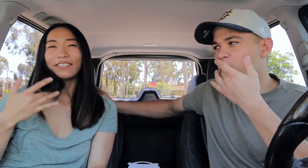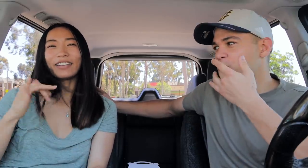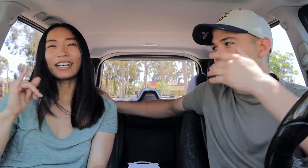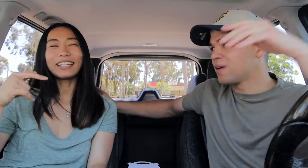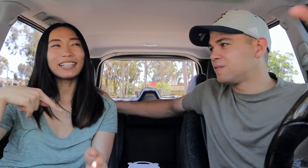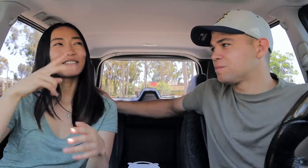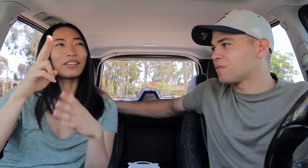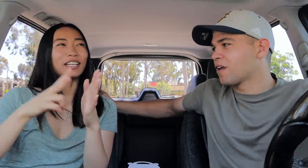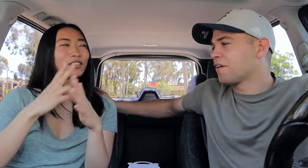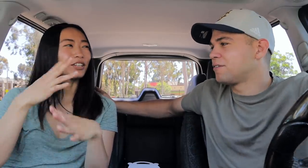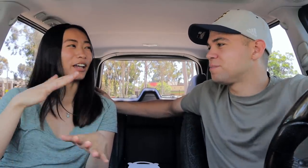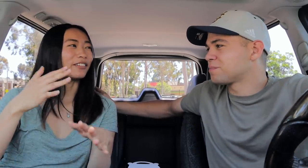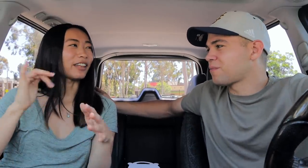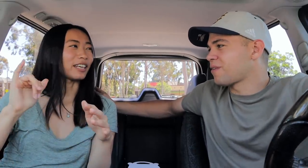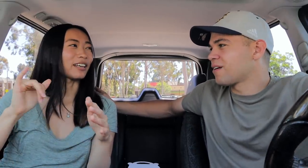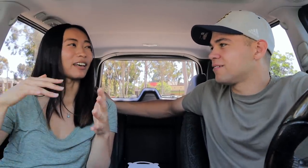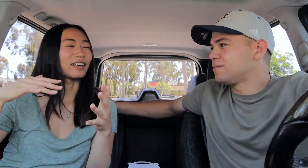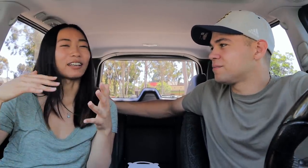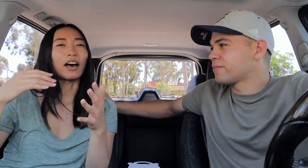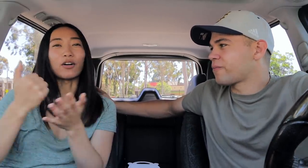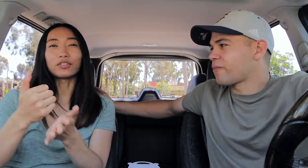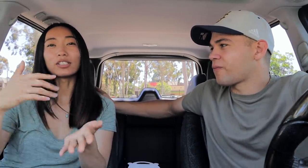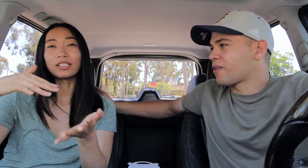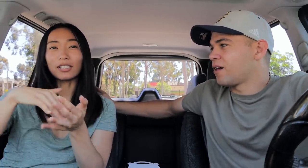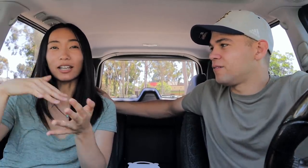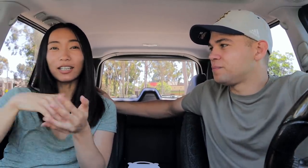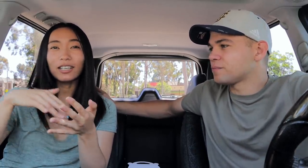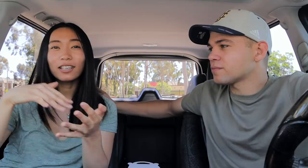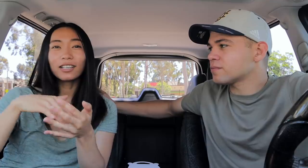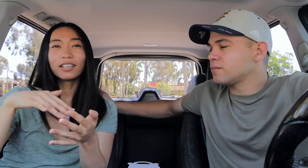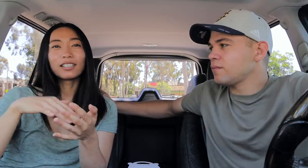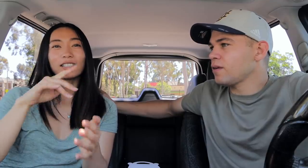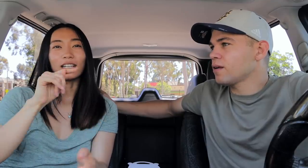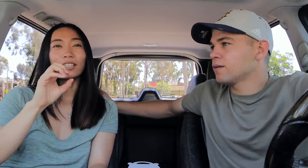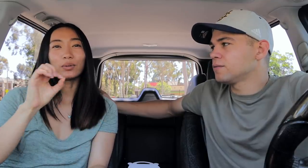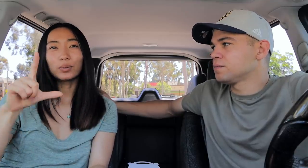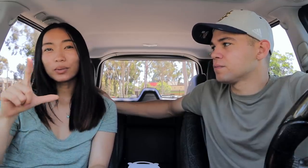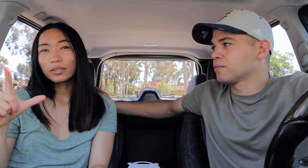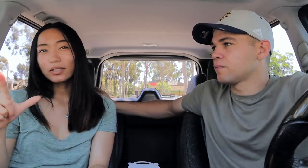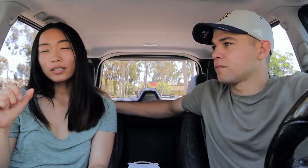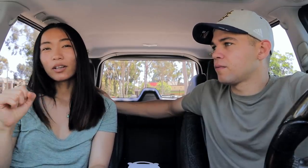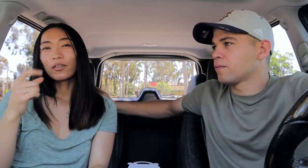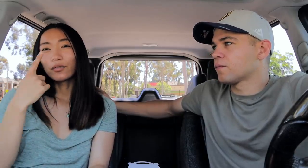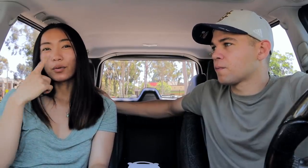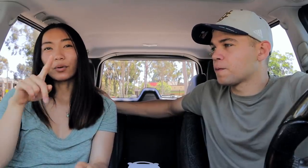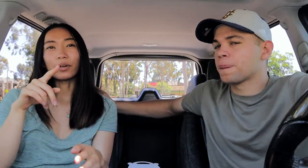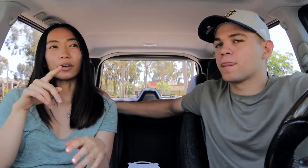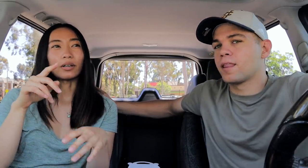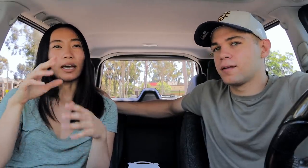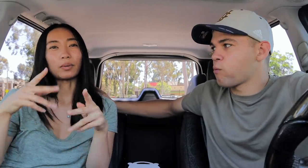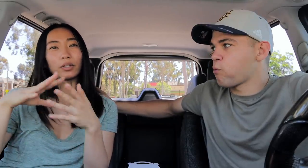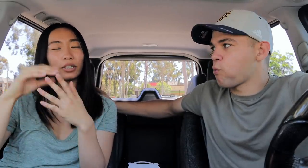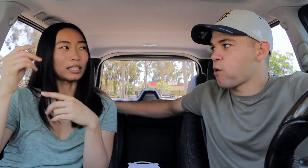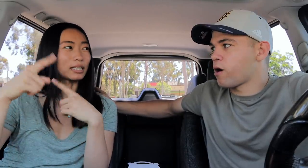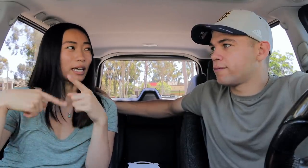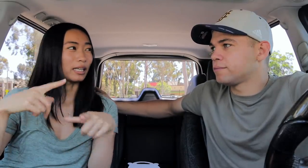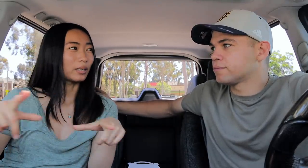I feel like these videos are kind of like a helpful study study tools for people learning sign language.